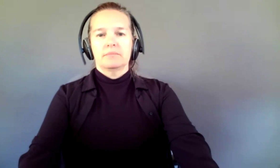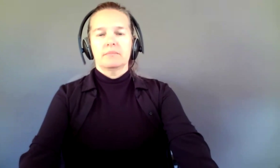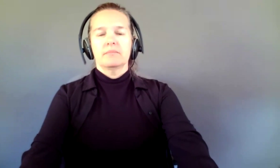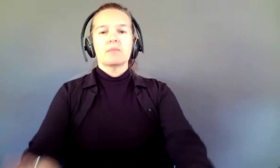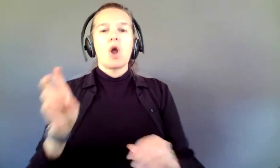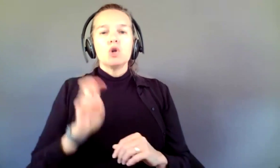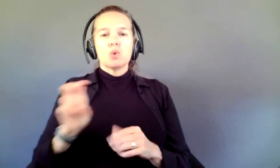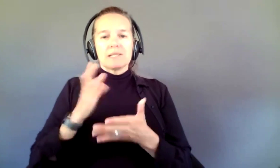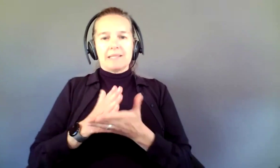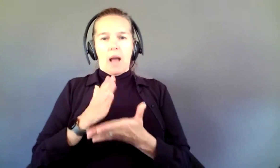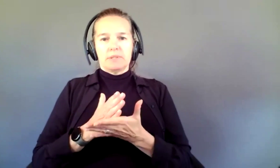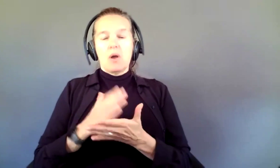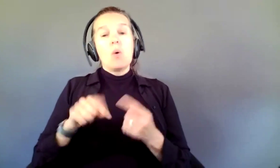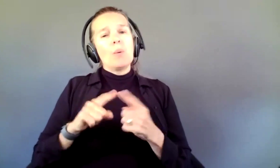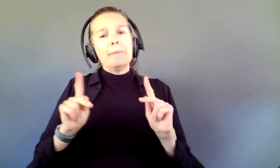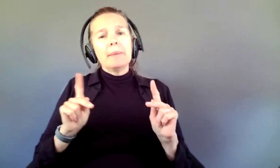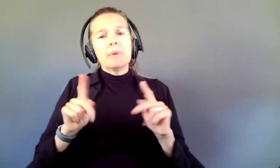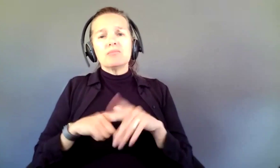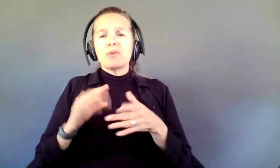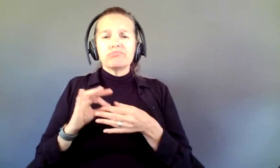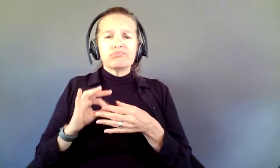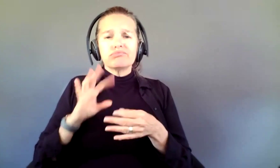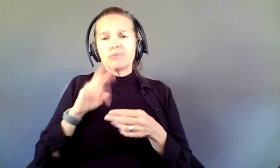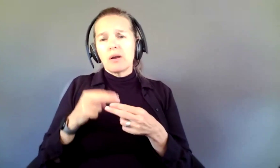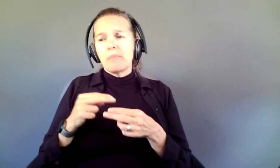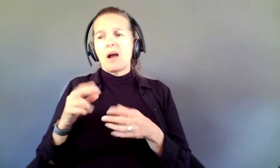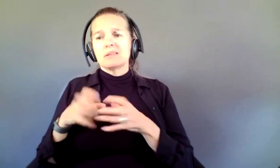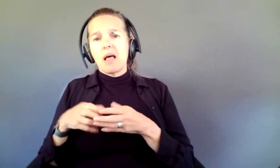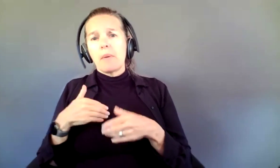Whenever folks start asking us about ensemble members and partners, we then get asked about